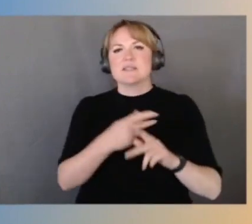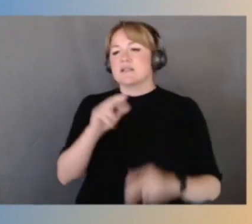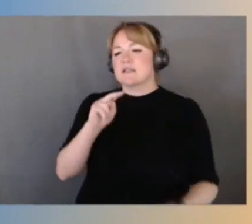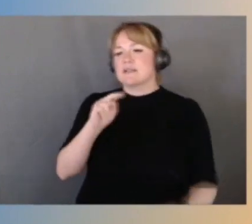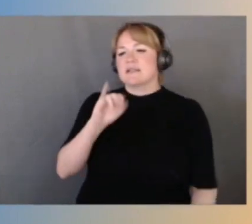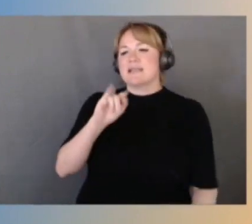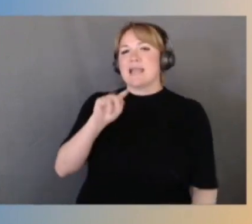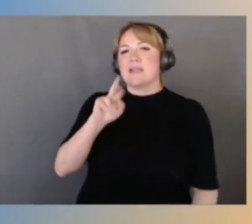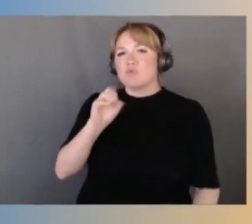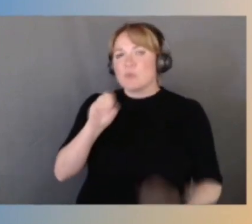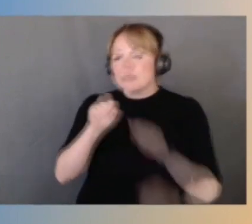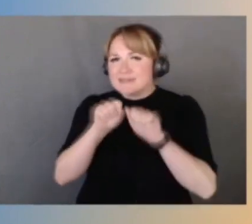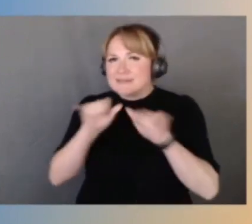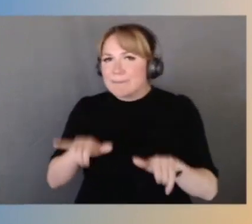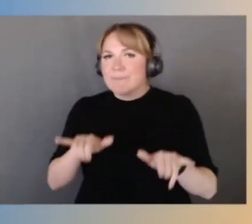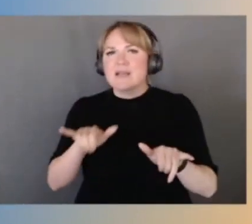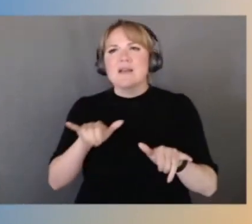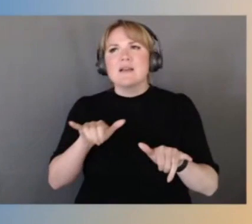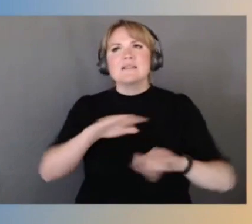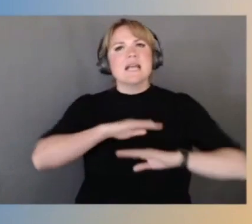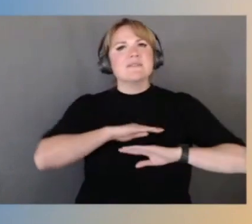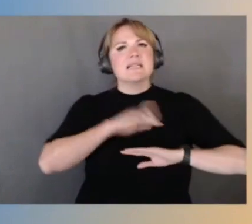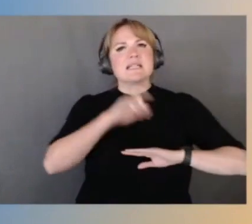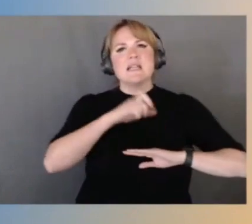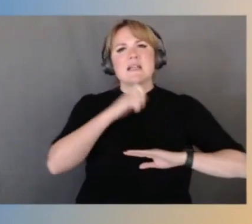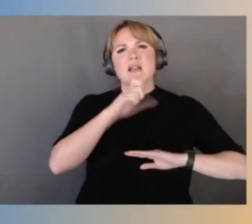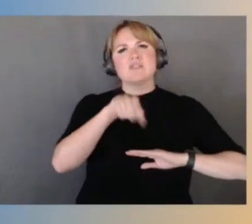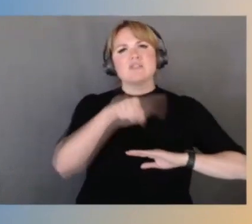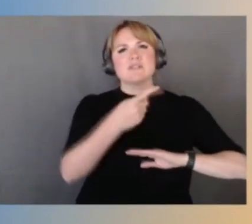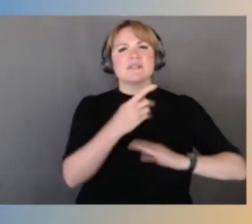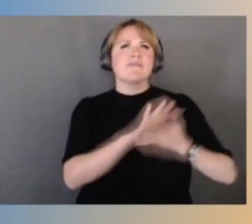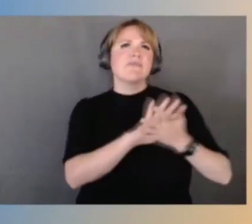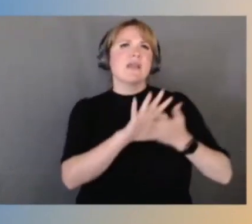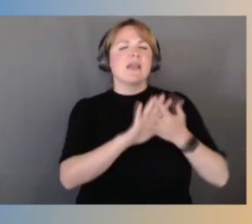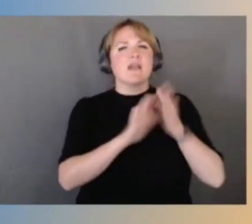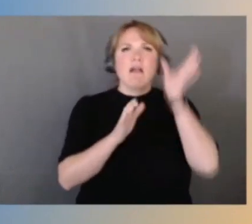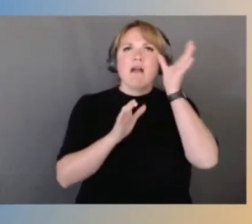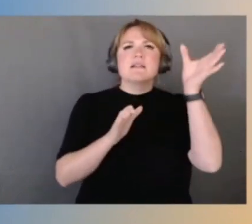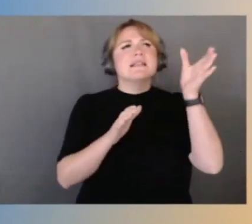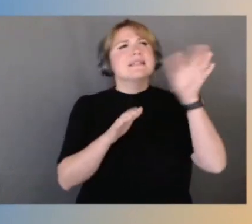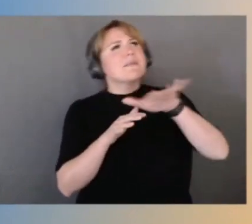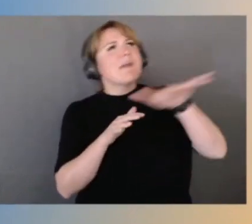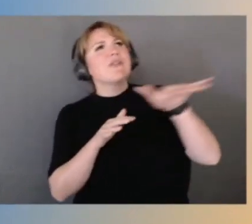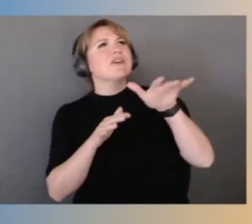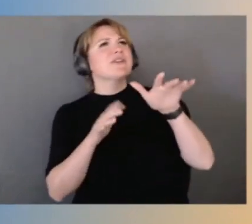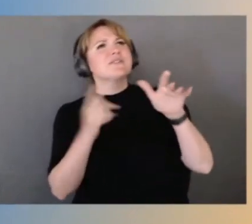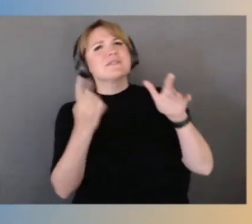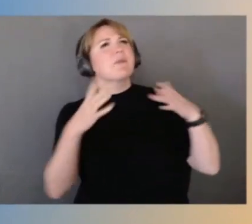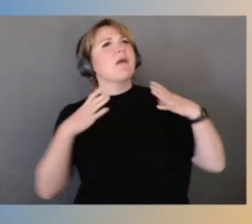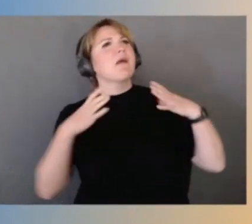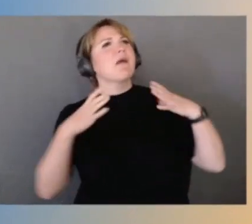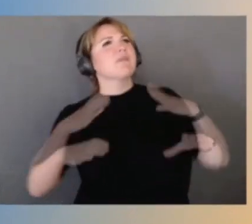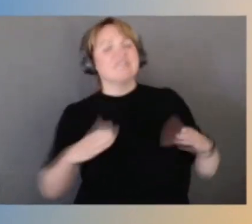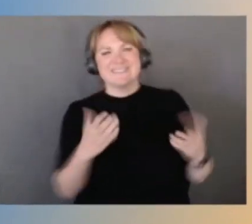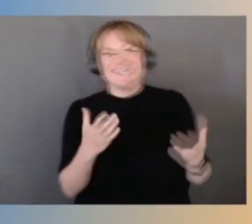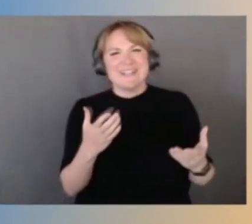of not just this vague concept of, well, somewhere out there there's some customers, we're inventing these to solve specific problems